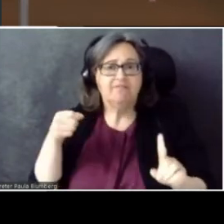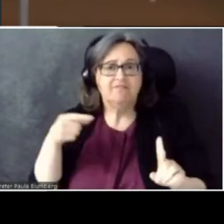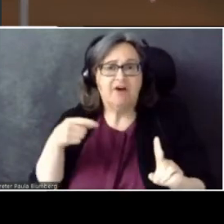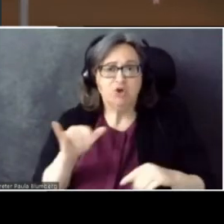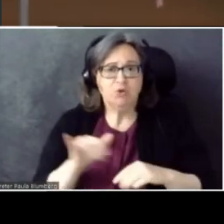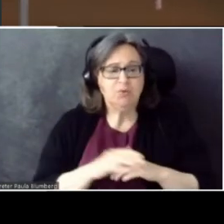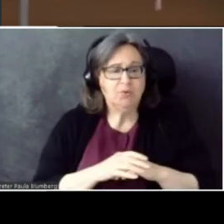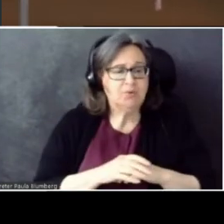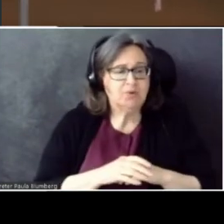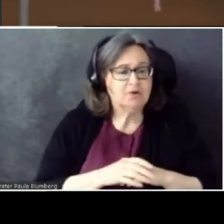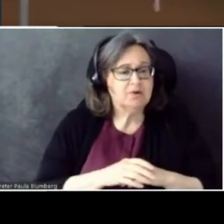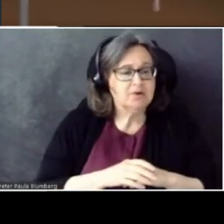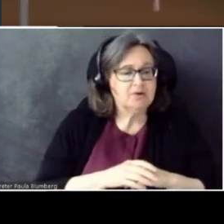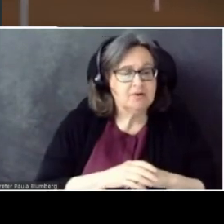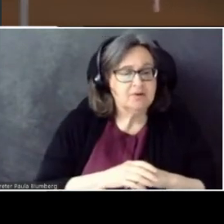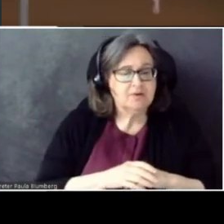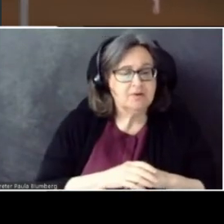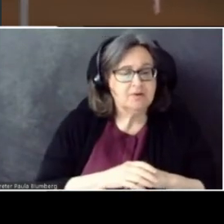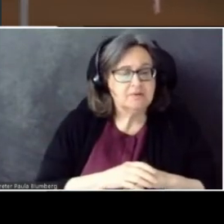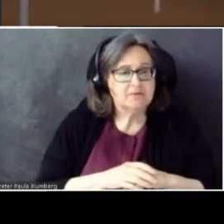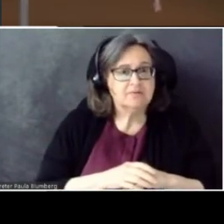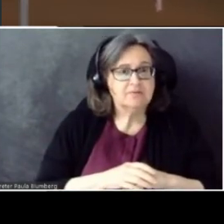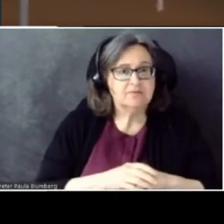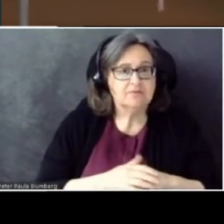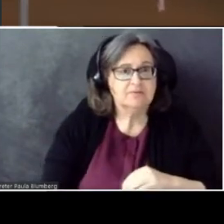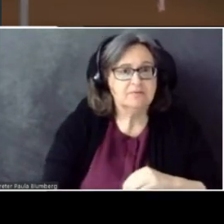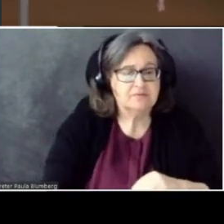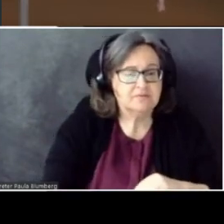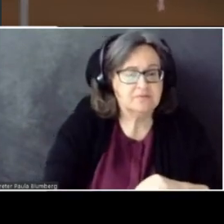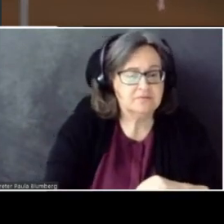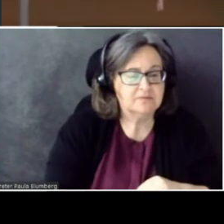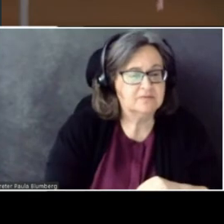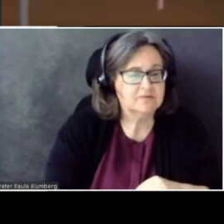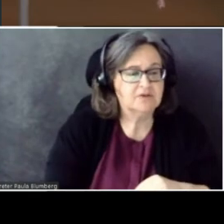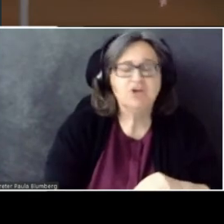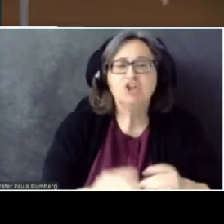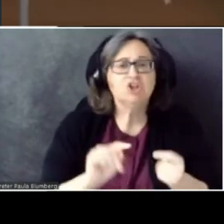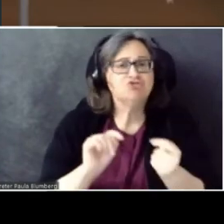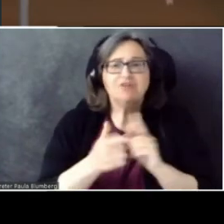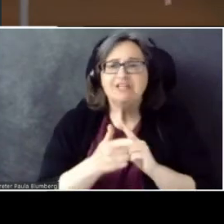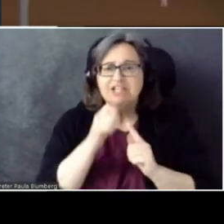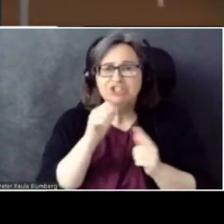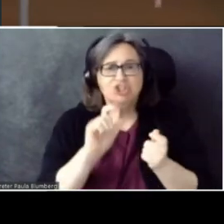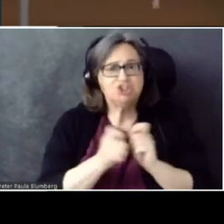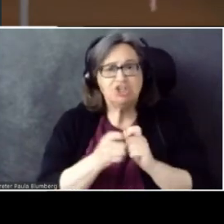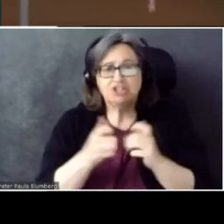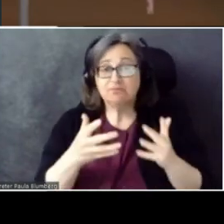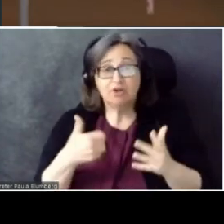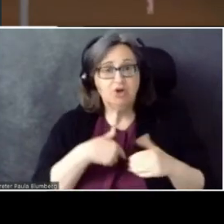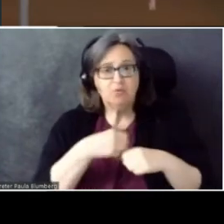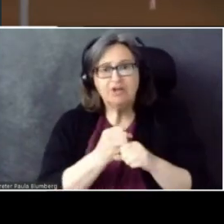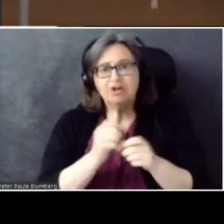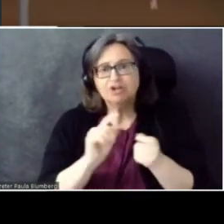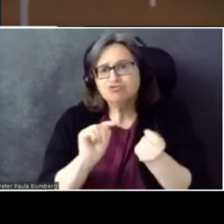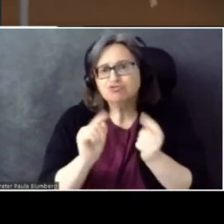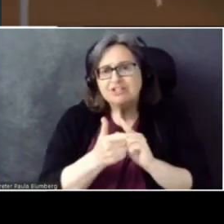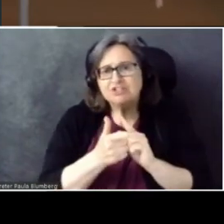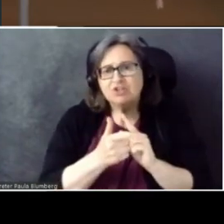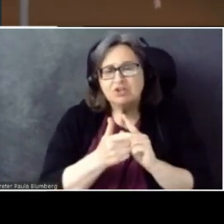Okay. Translation doesn't change much. We create a translation configuration with credentials and settings.